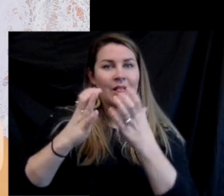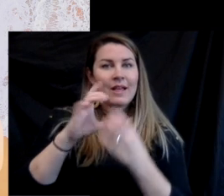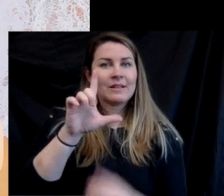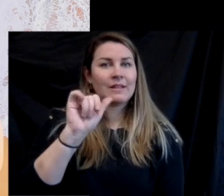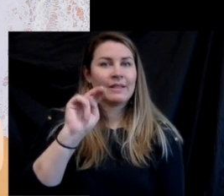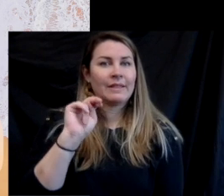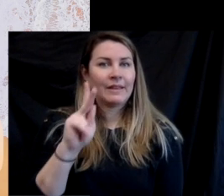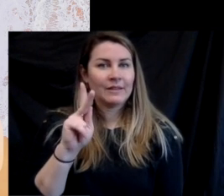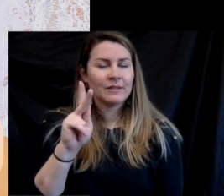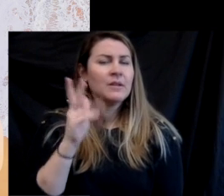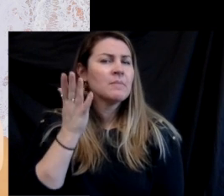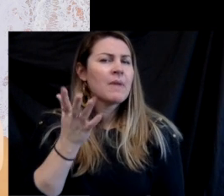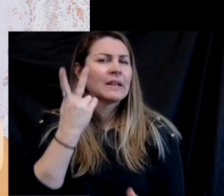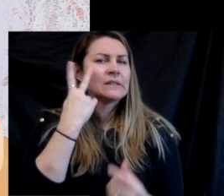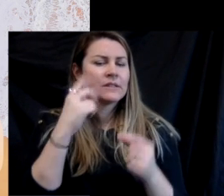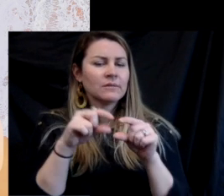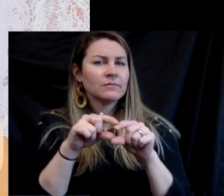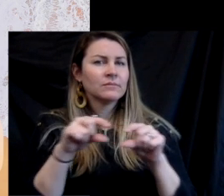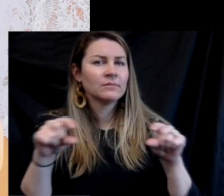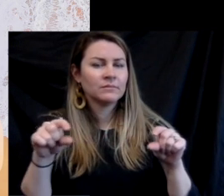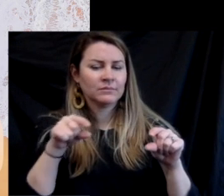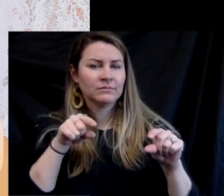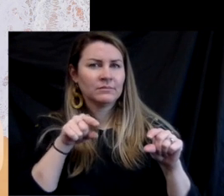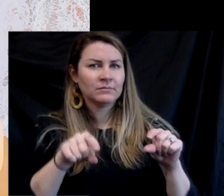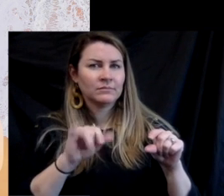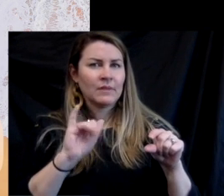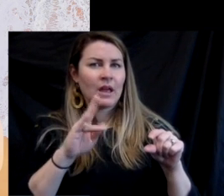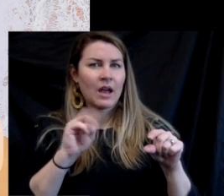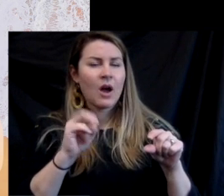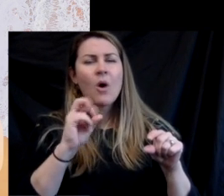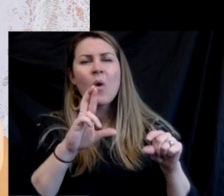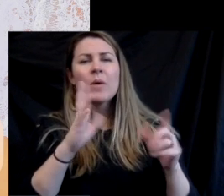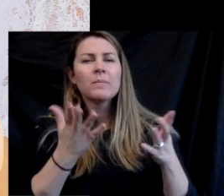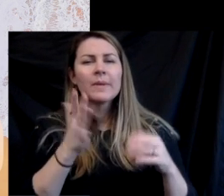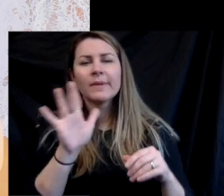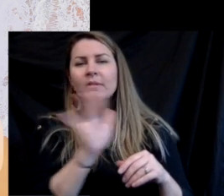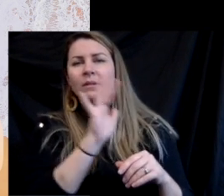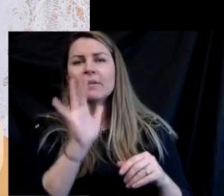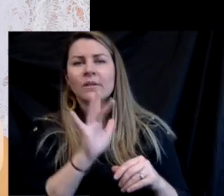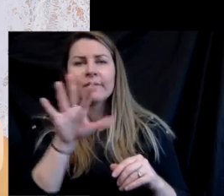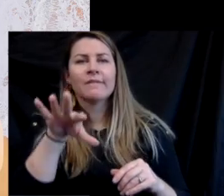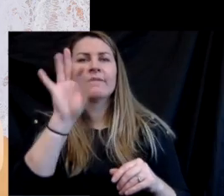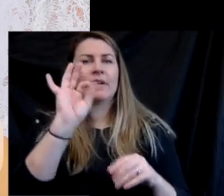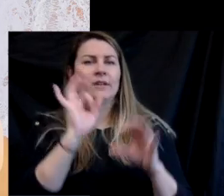Class Link may be on the bottom toolbar of your child's ipad it might also be on